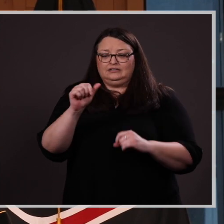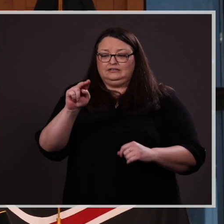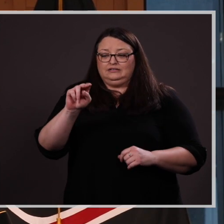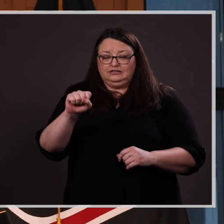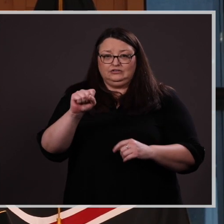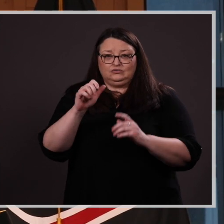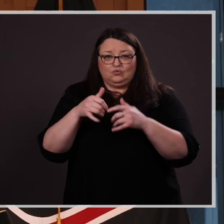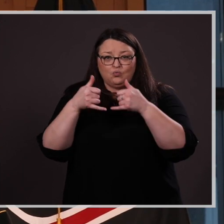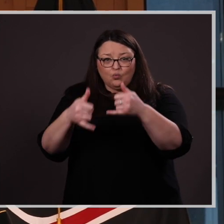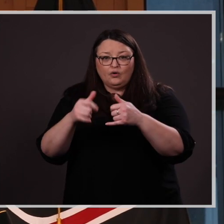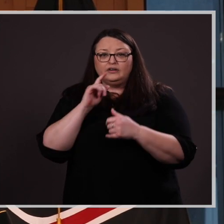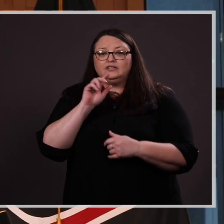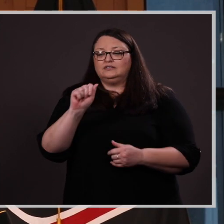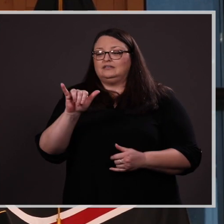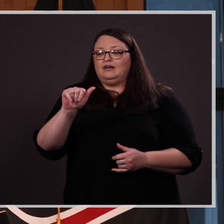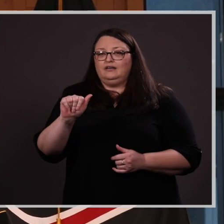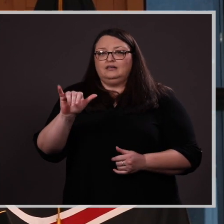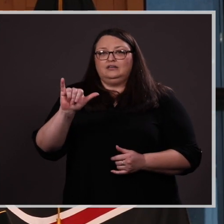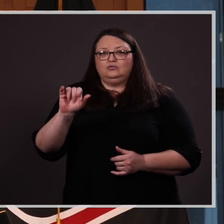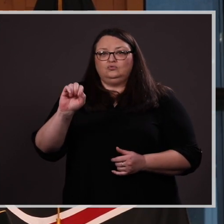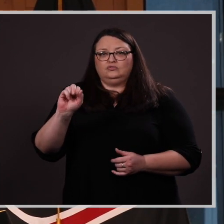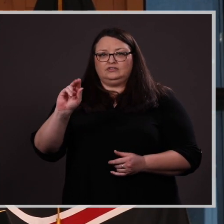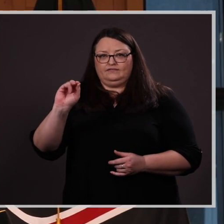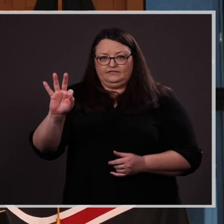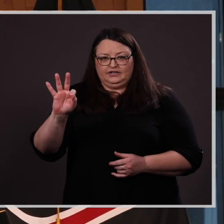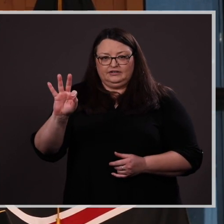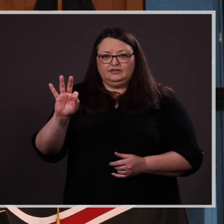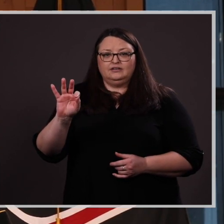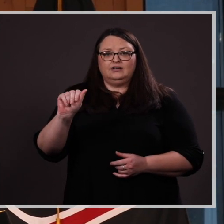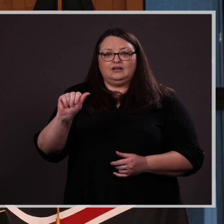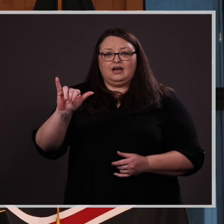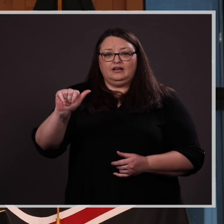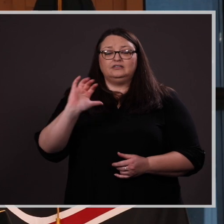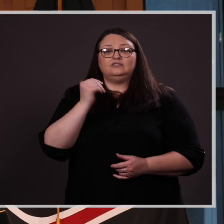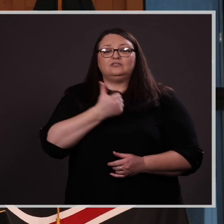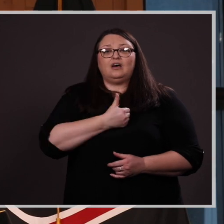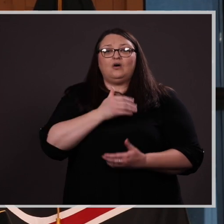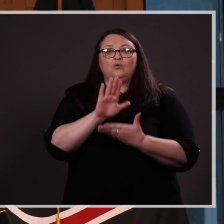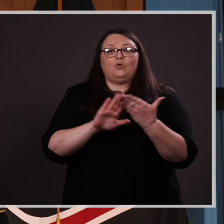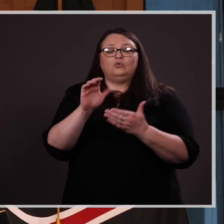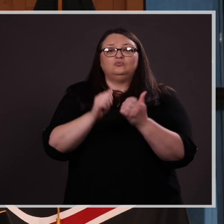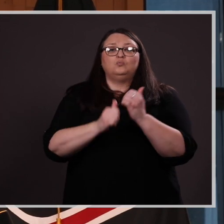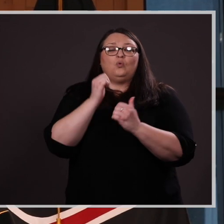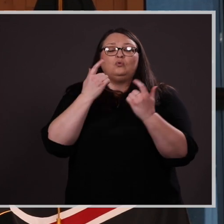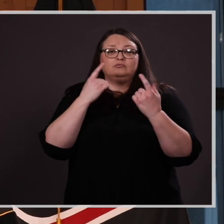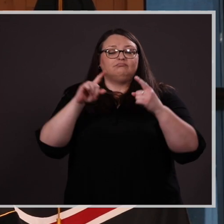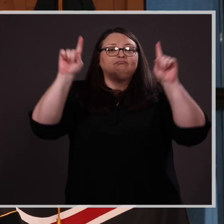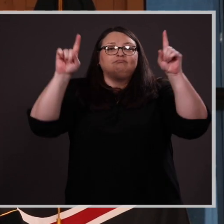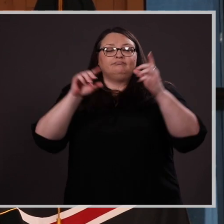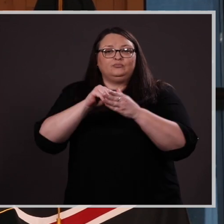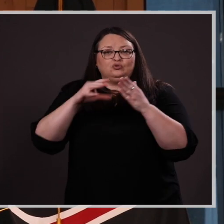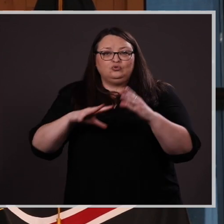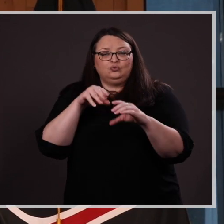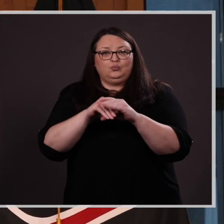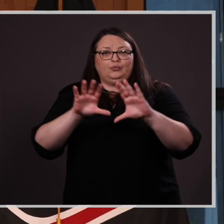Award is Aya Yousuf . Aya is our College’s most accomplished student among a group of